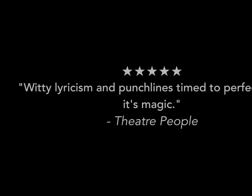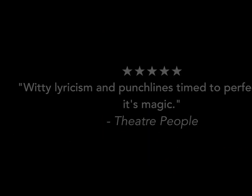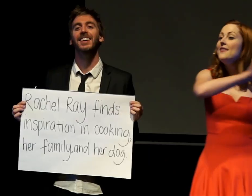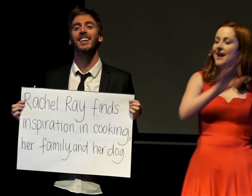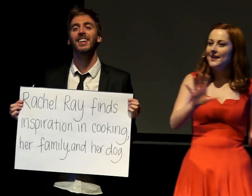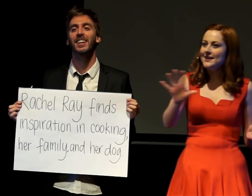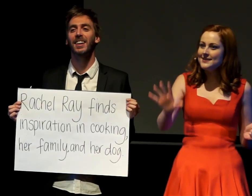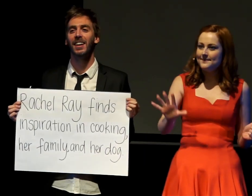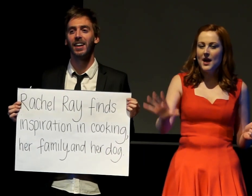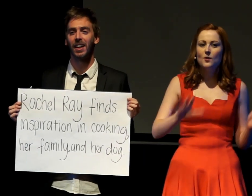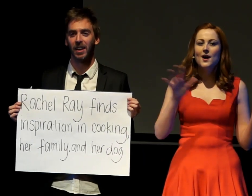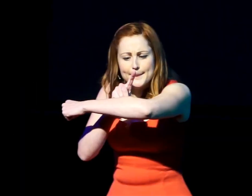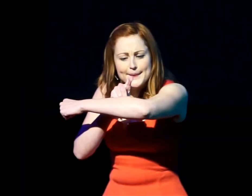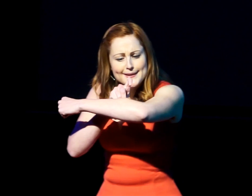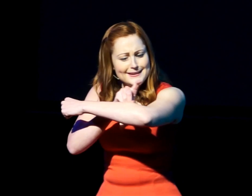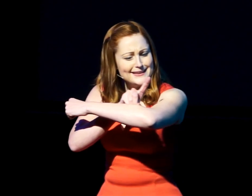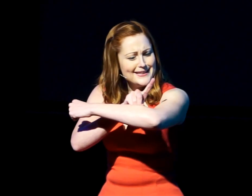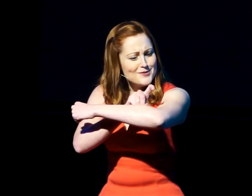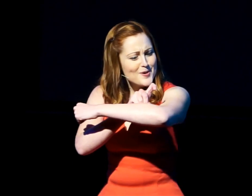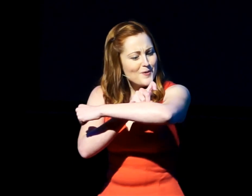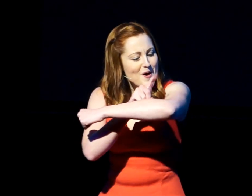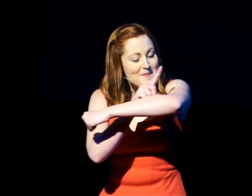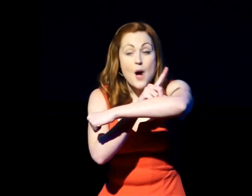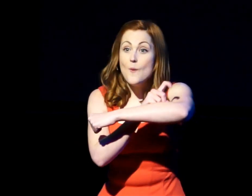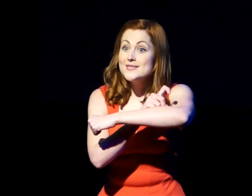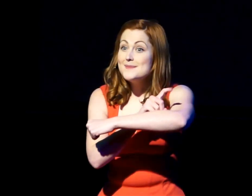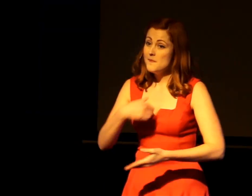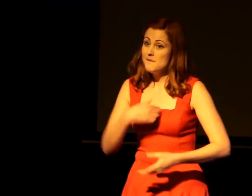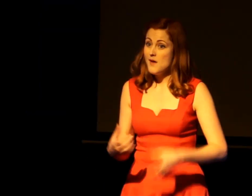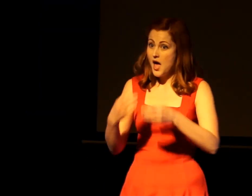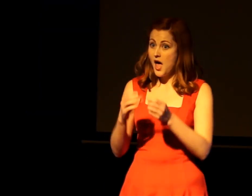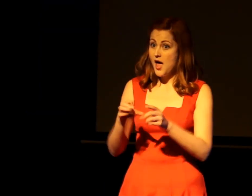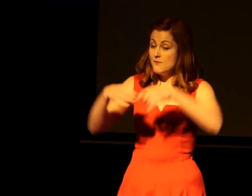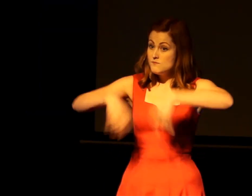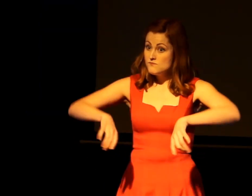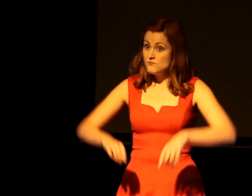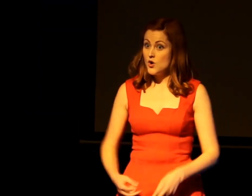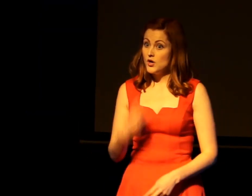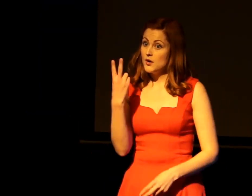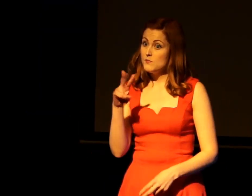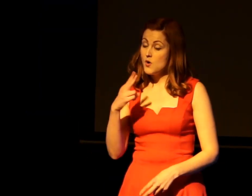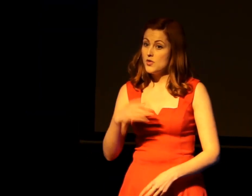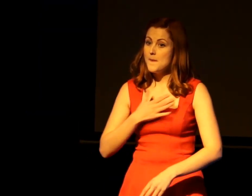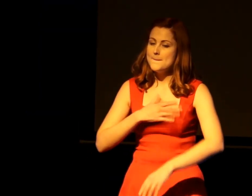Baby your vocabulary fills me with voracity you know I really like you a lot